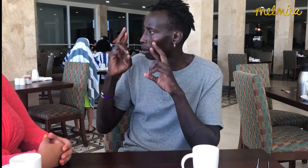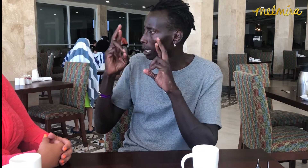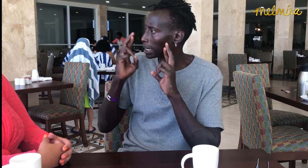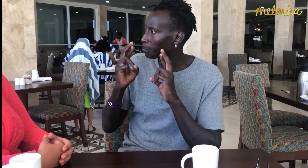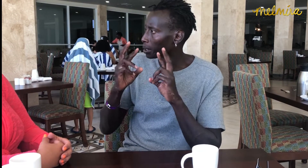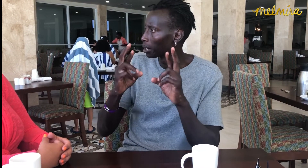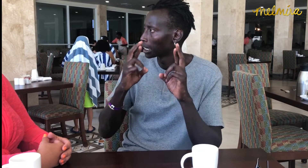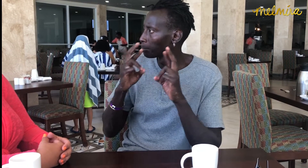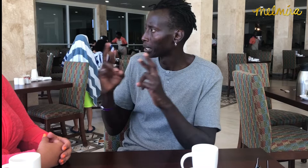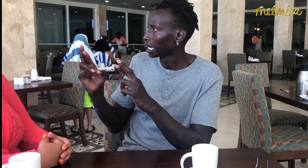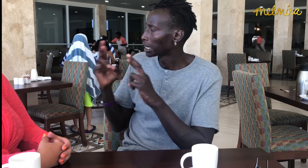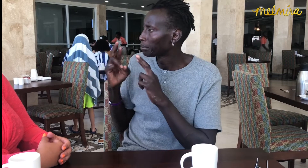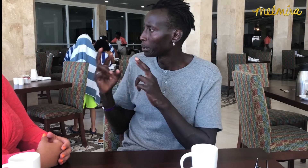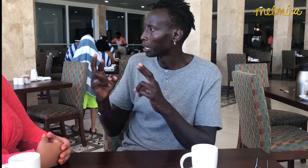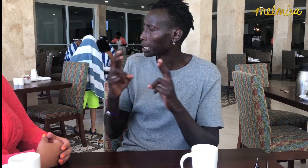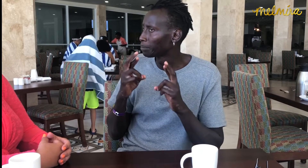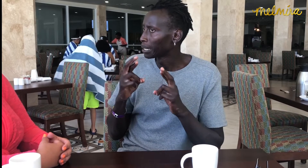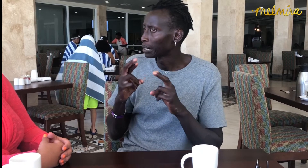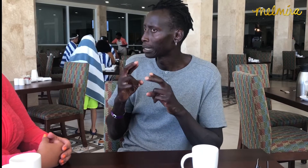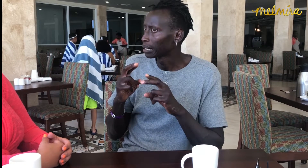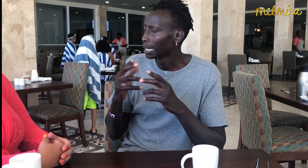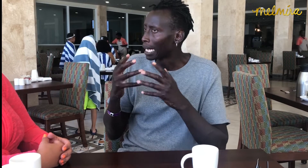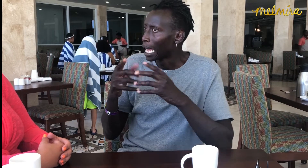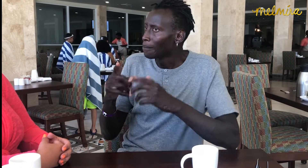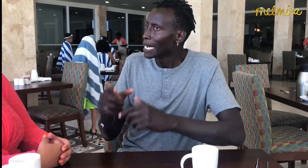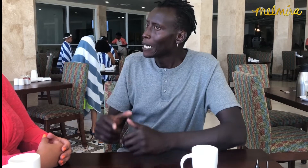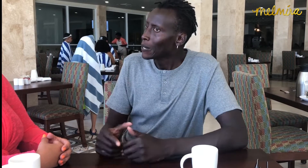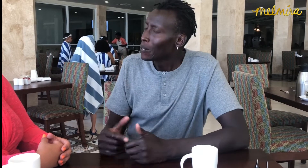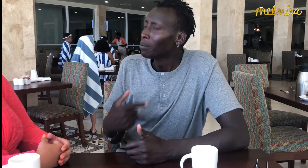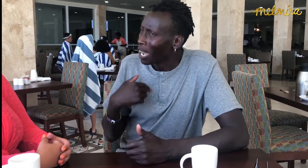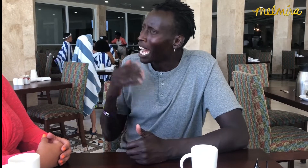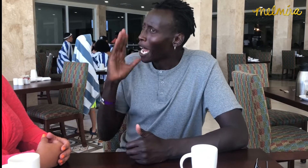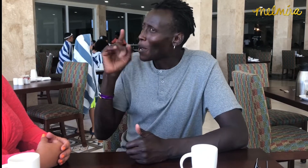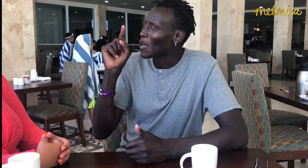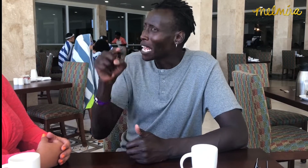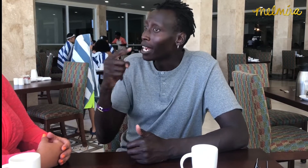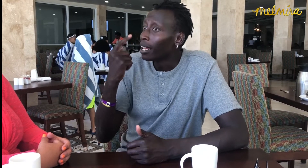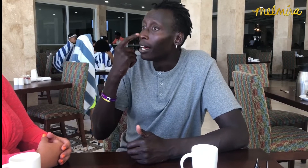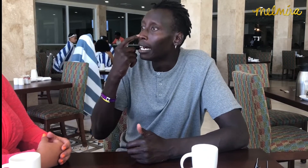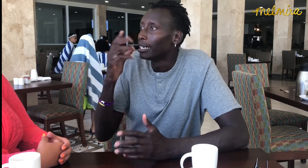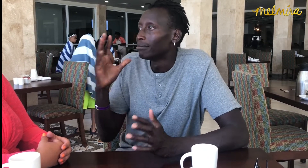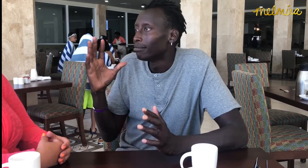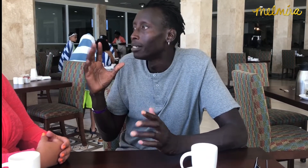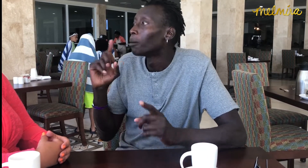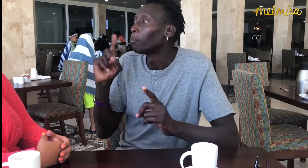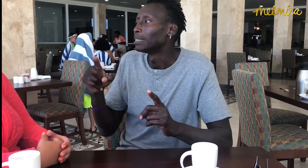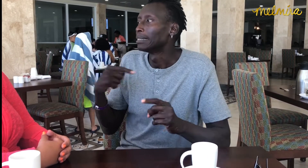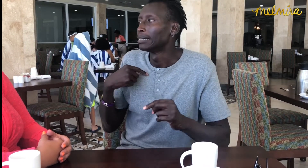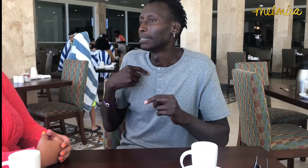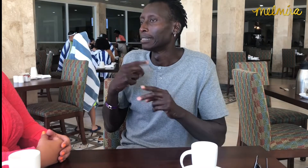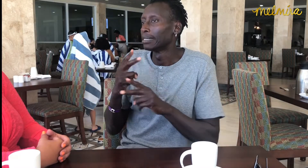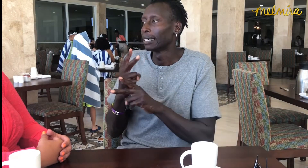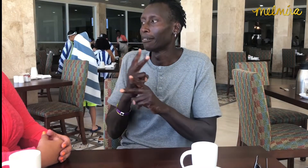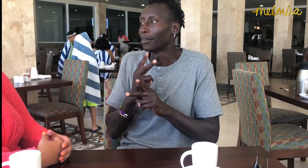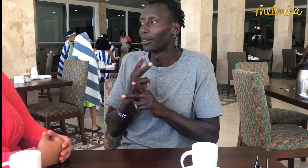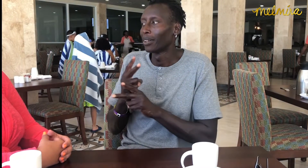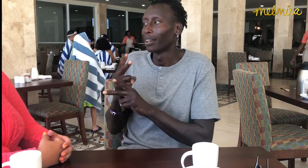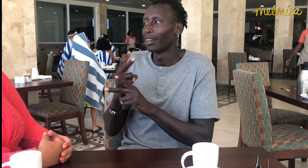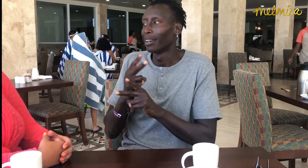but they were respectful. When it comes to America, I'll still go, but I'll have to keep my eyes open.